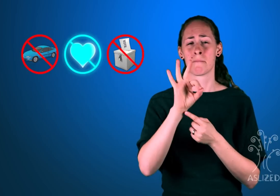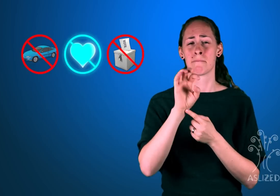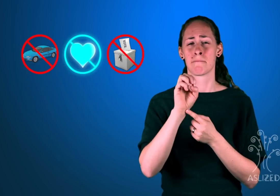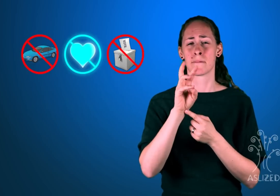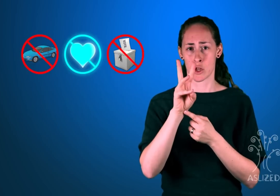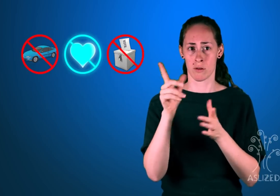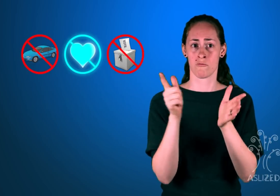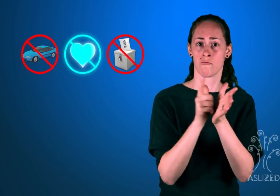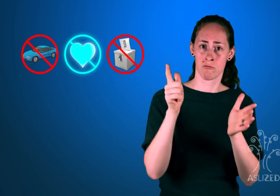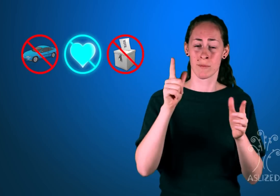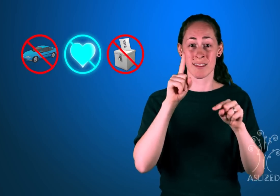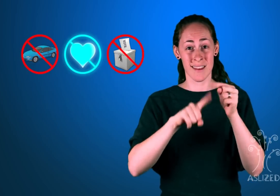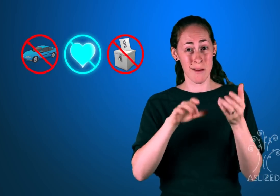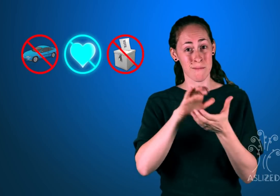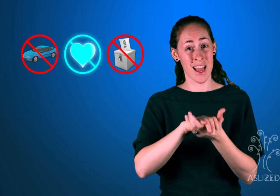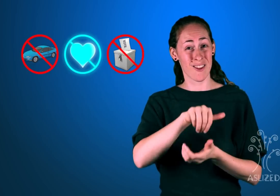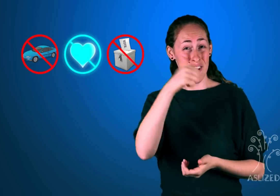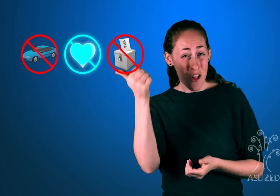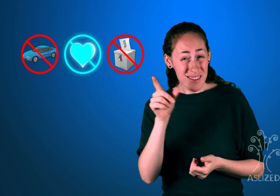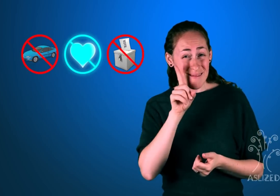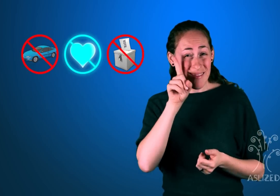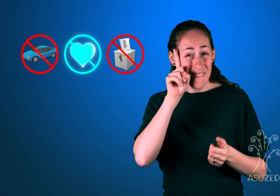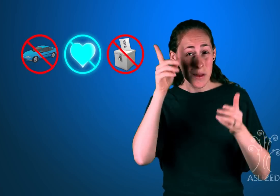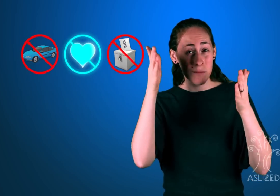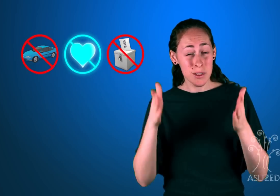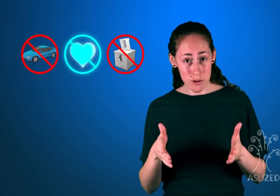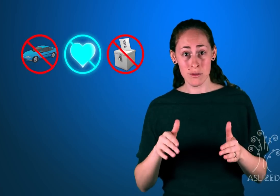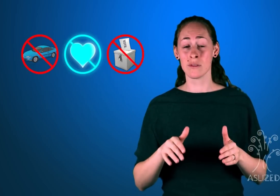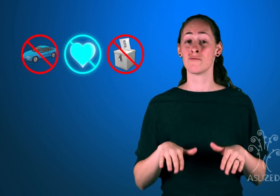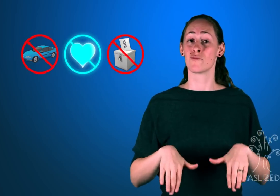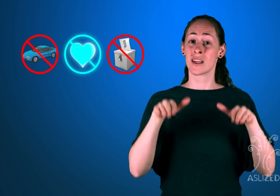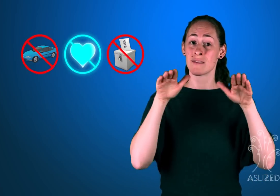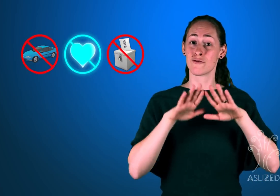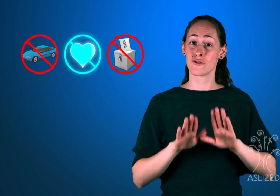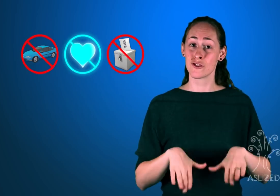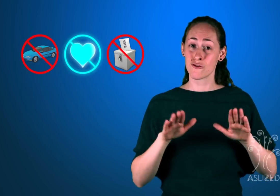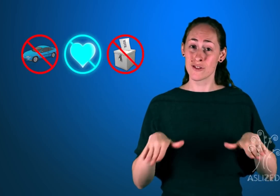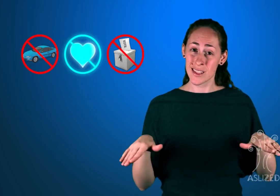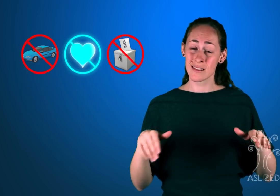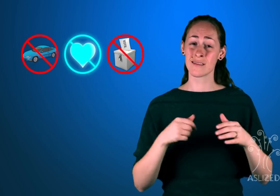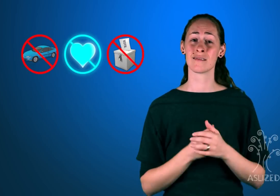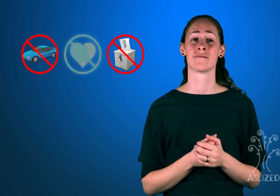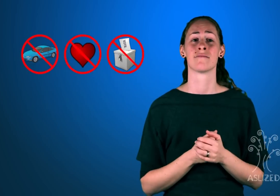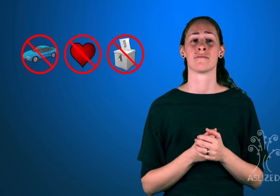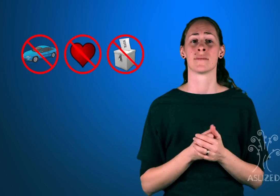made it illegal for a Deaf person to marry another Deaf person or raise children, and some countries do not allow